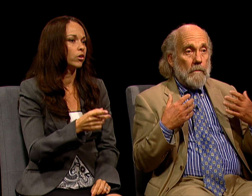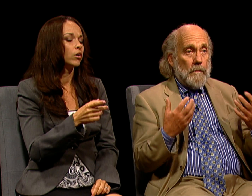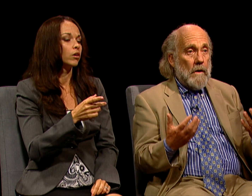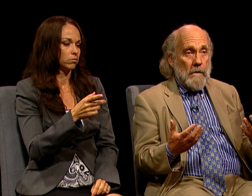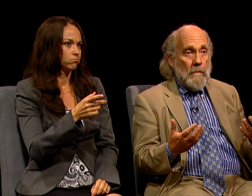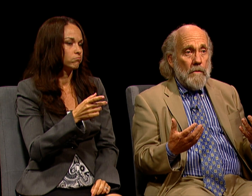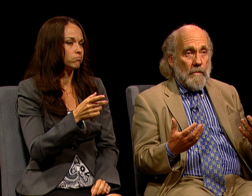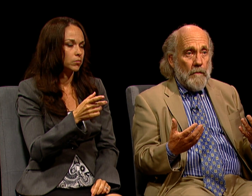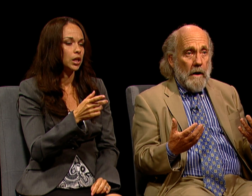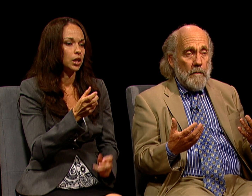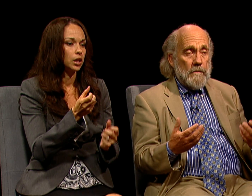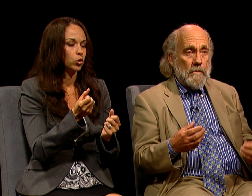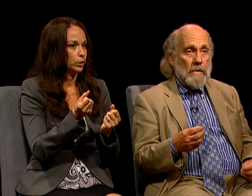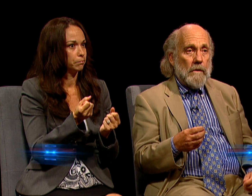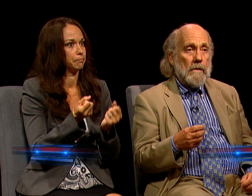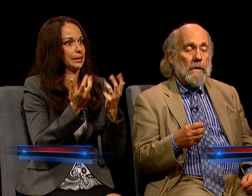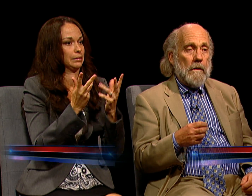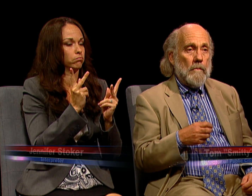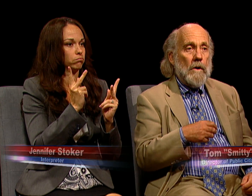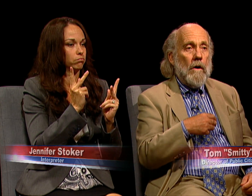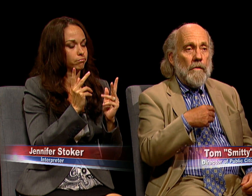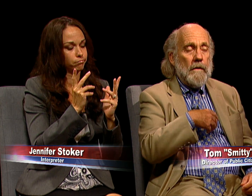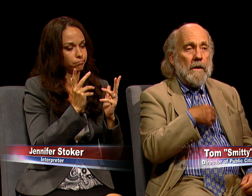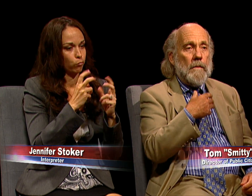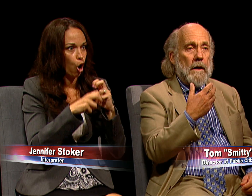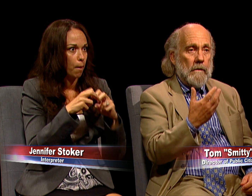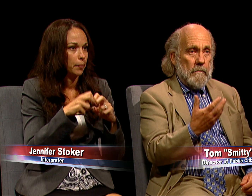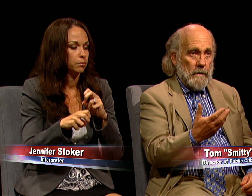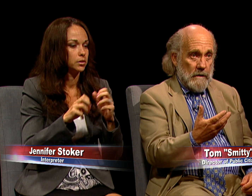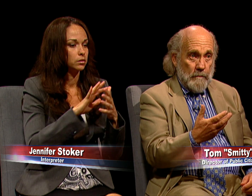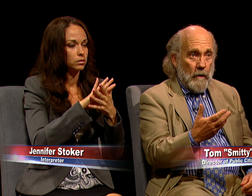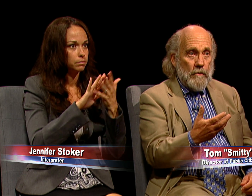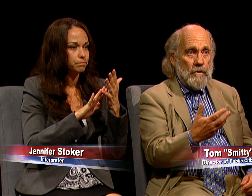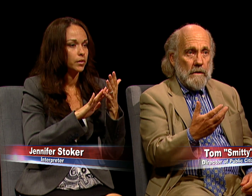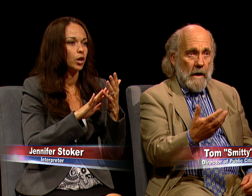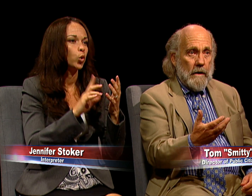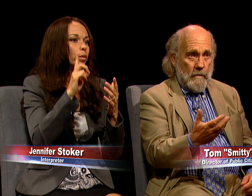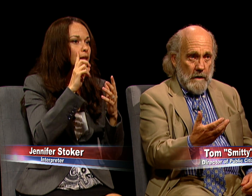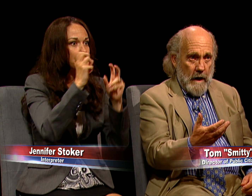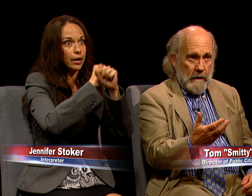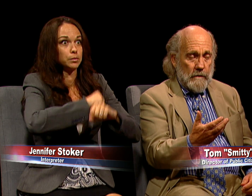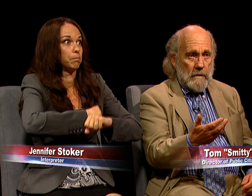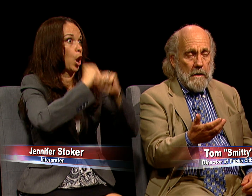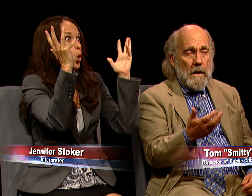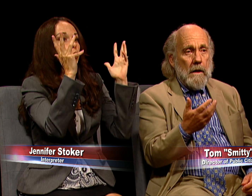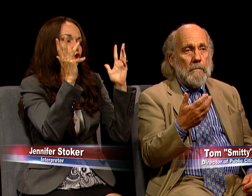THERE ARE A NUMBER OF PROBLEMS WITH IT. WE ALL THINK ABOUT AN EXPLOSION AT A REACTOR.